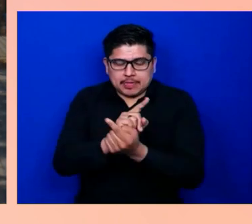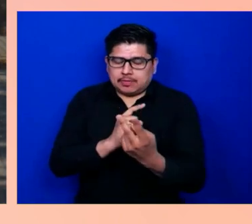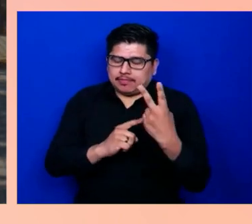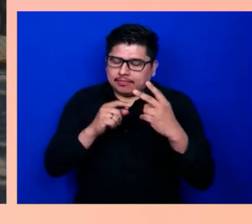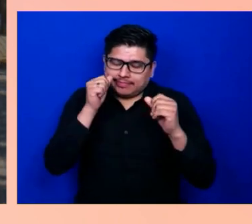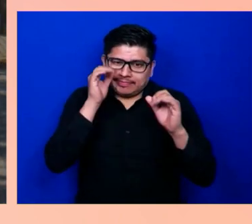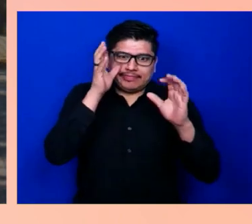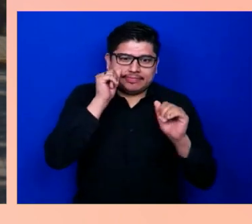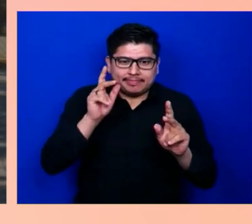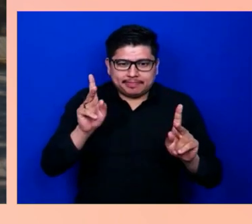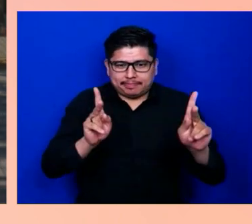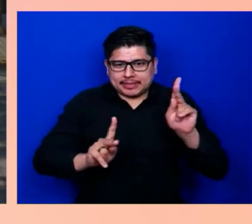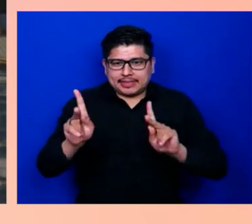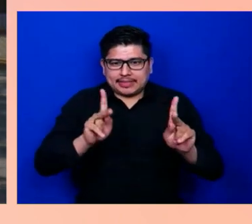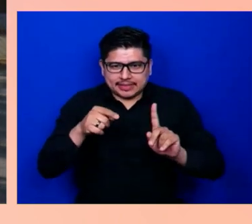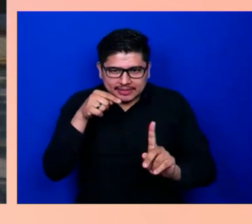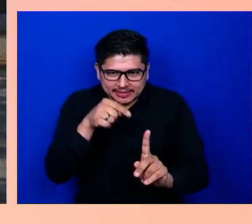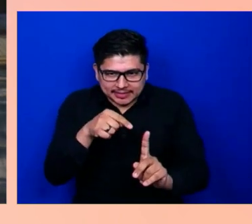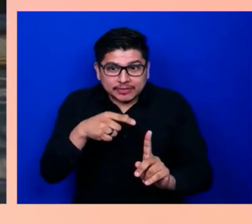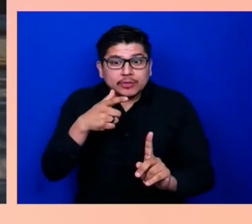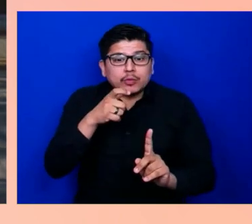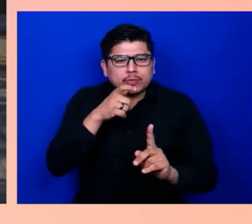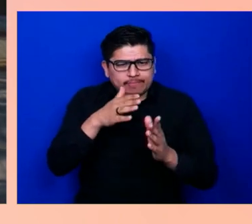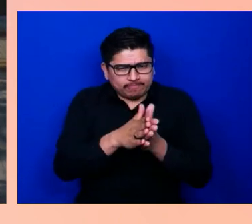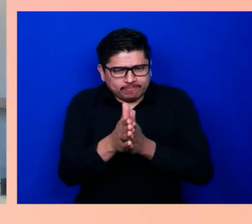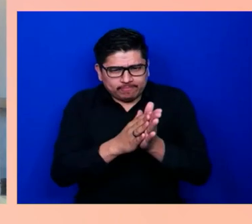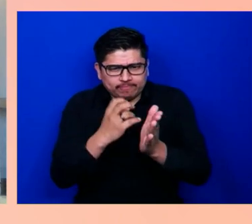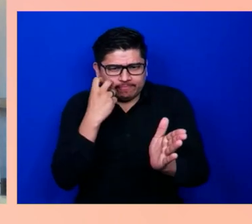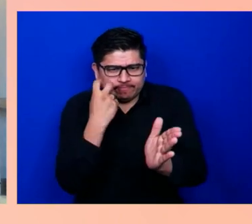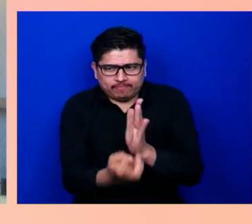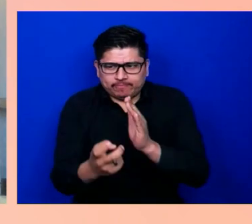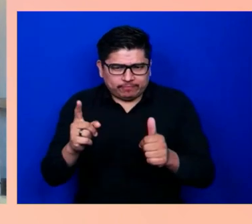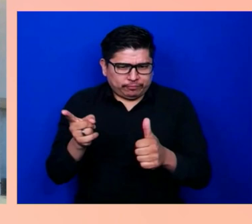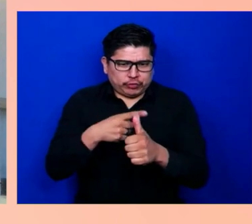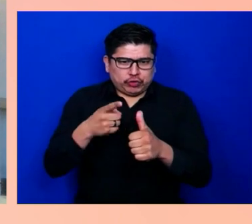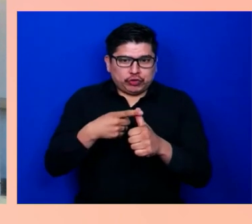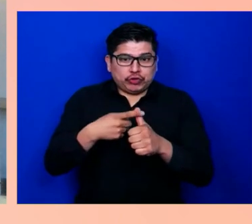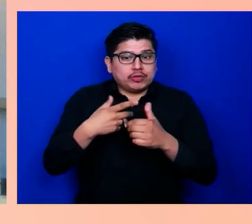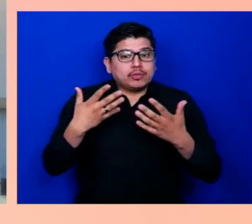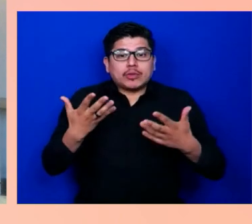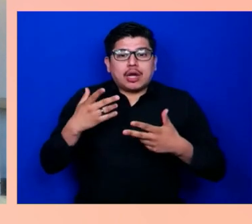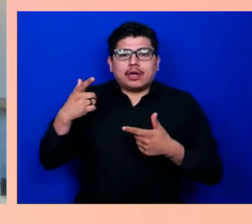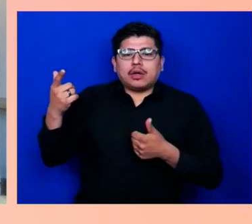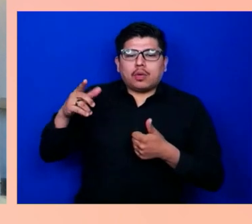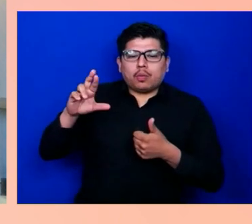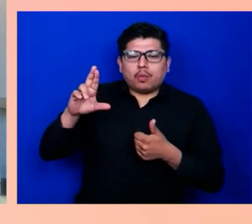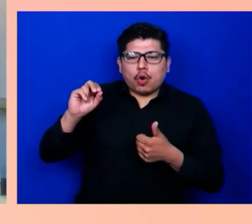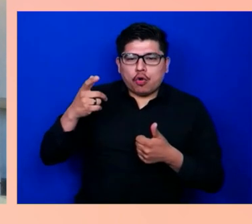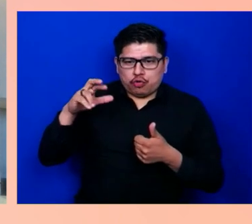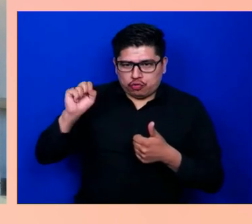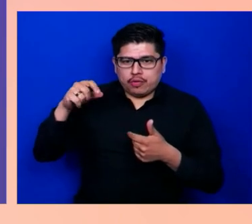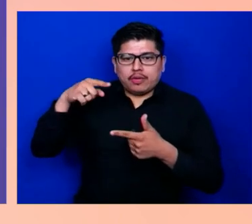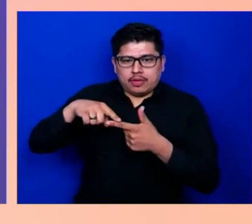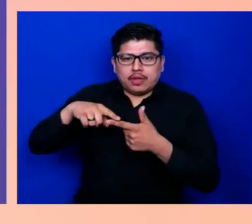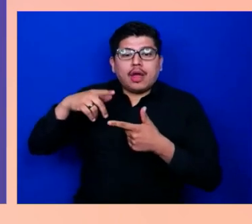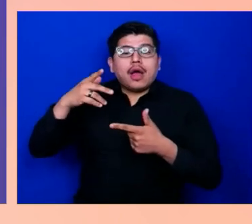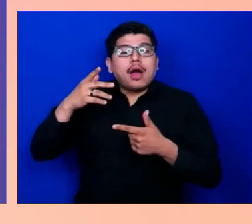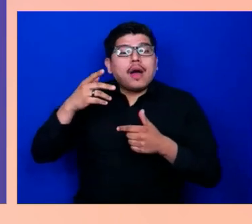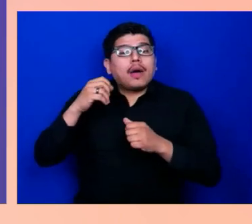First, Tamara Rogers, who is the Chief Marketing Officer at Haleon, and Saqib Sheikh, who leads our senior AI team.